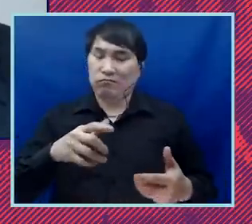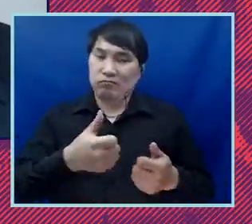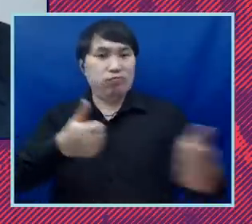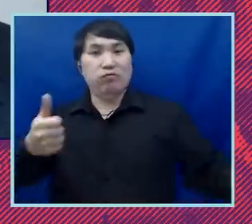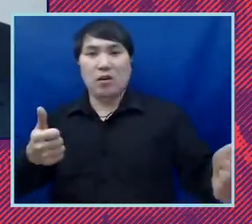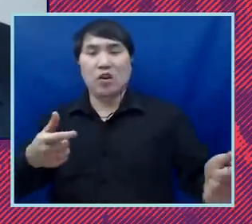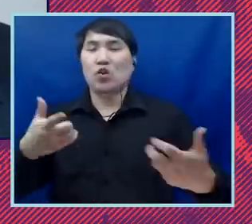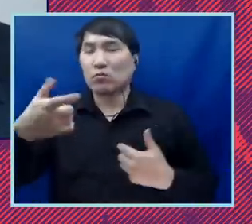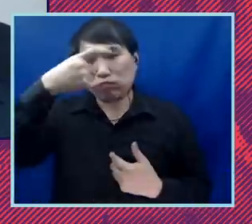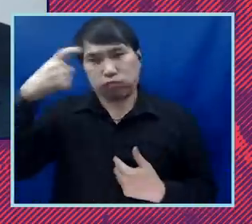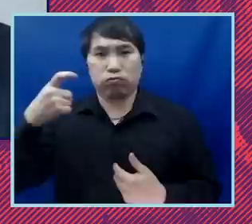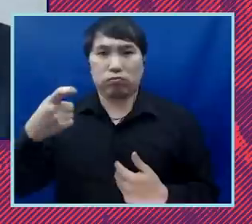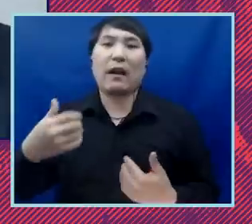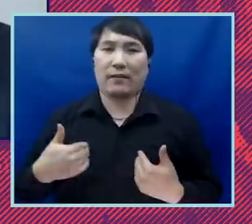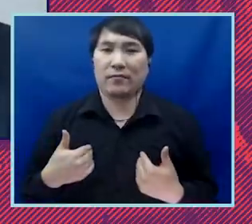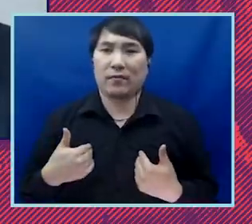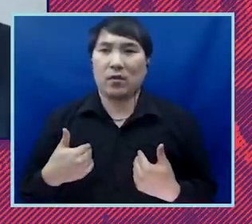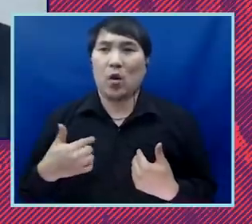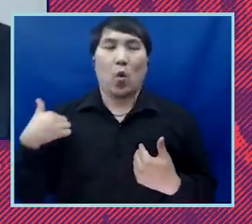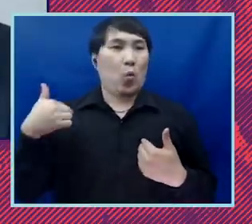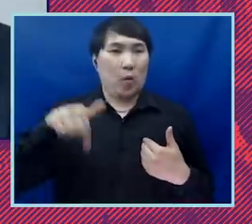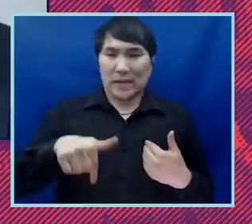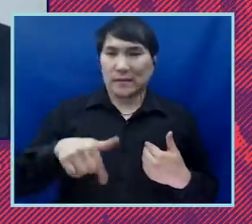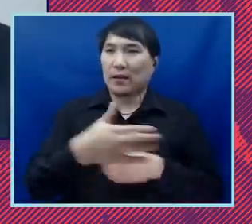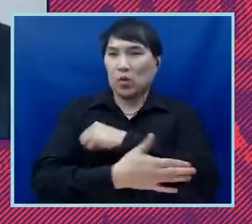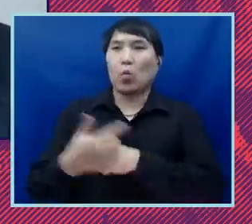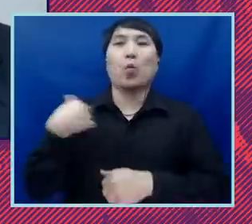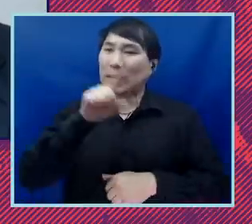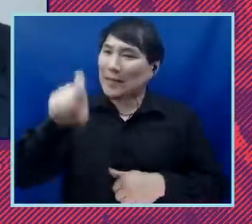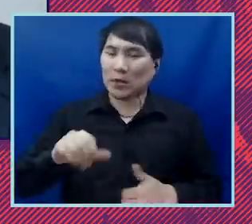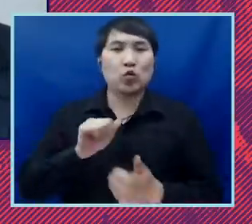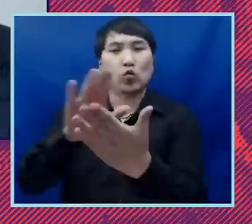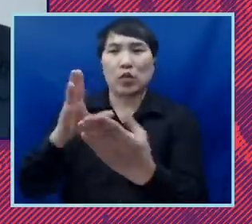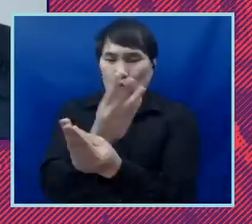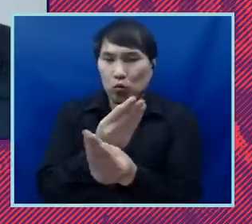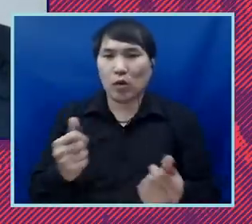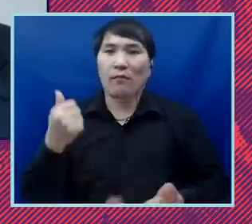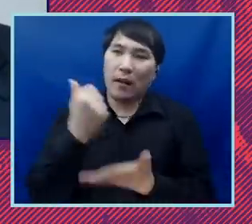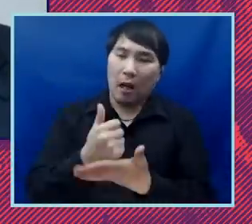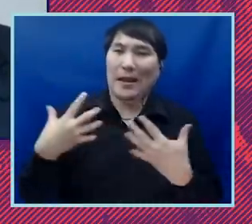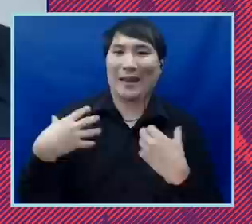have a responsibility to help try to heal those wounds and address those scars. This is a place